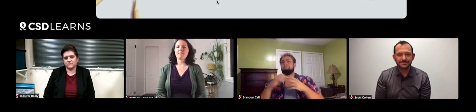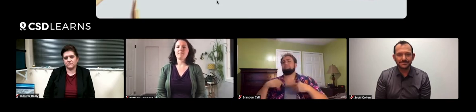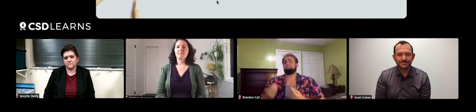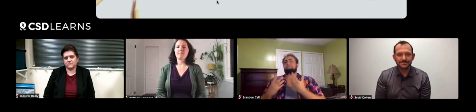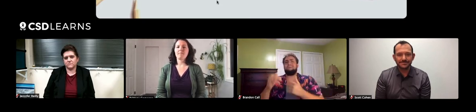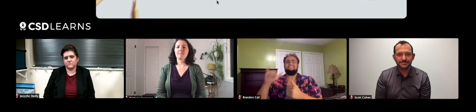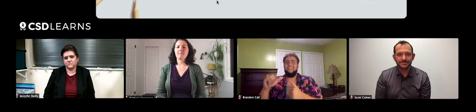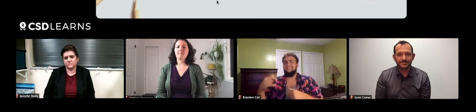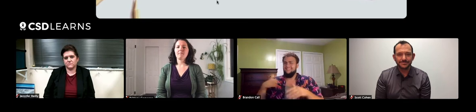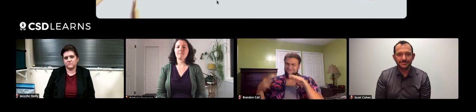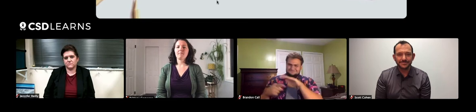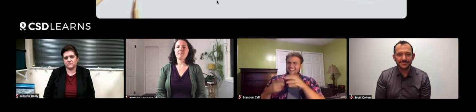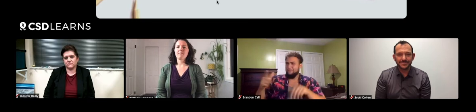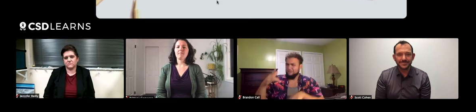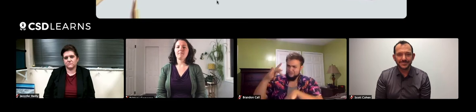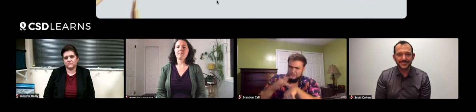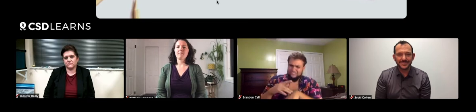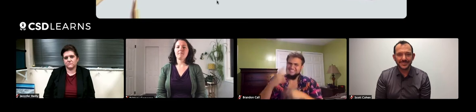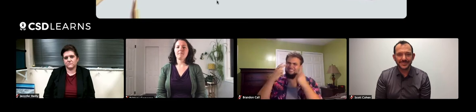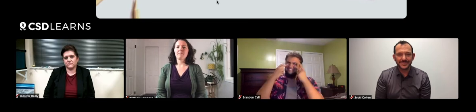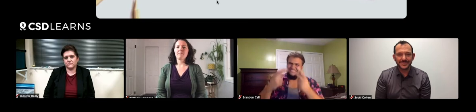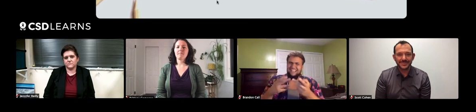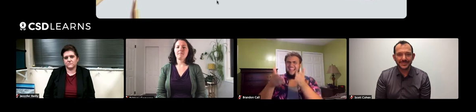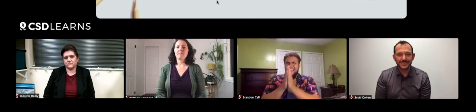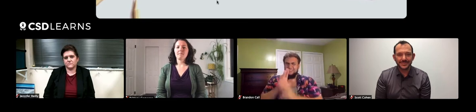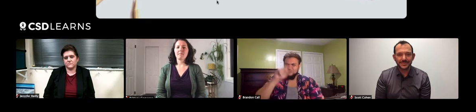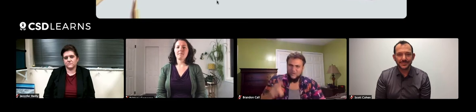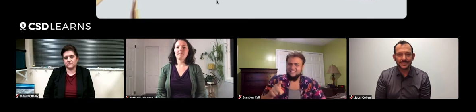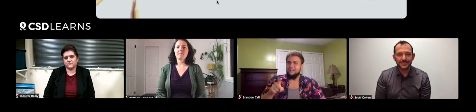I am able to do that in the wild. We can get out there, we can ask questions,